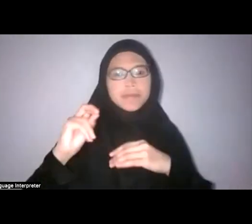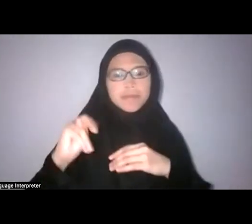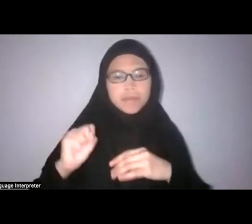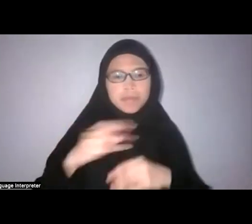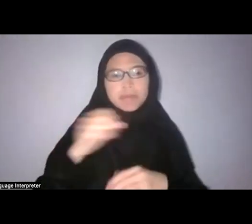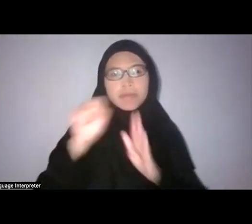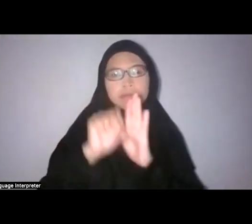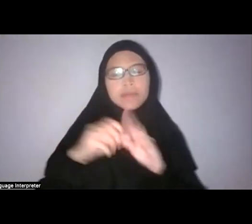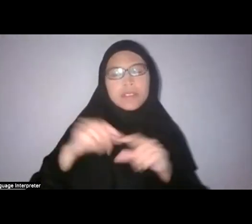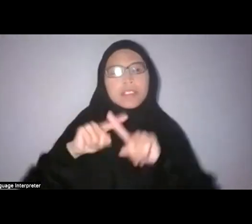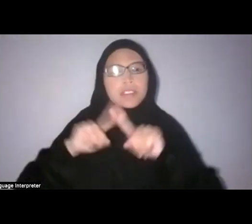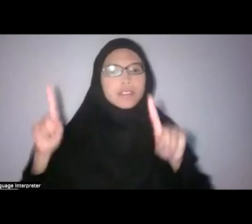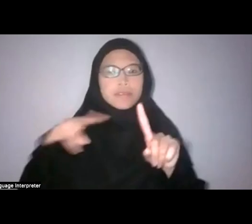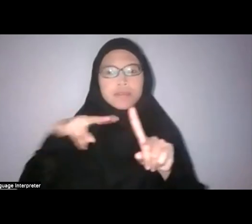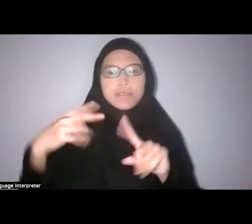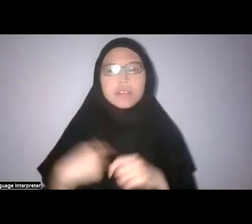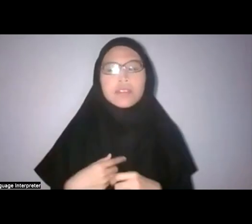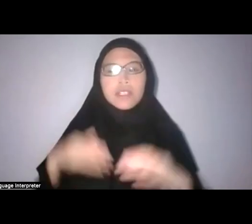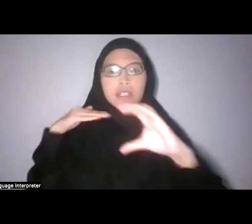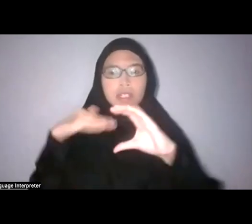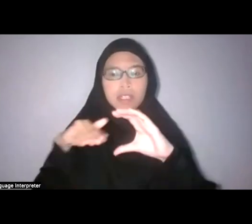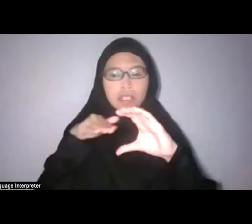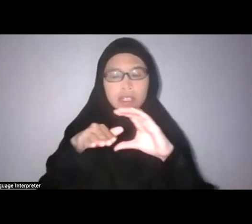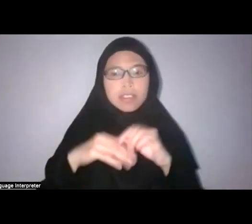You can access our live notes via the link in the Facebook livestream now,